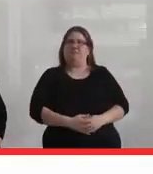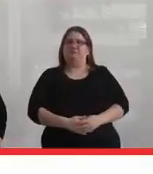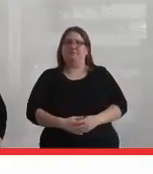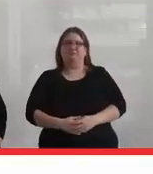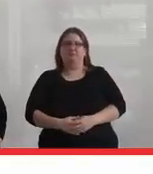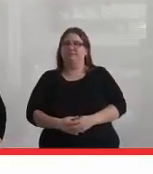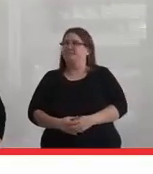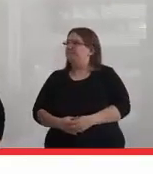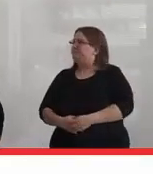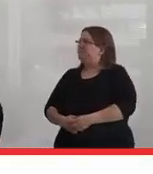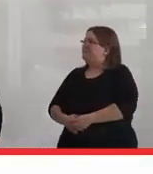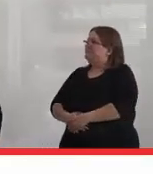[NON-ENGLISH SPEECH]